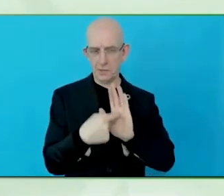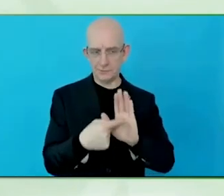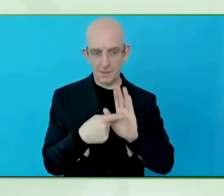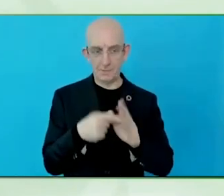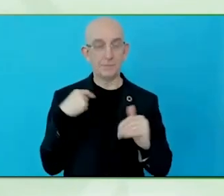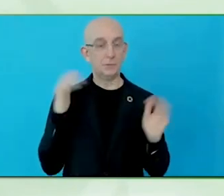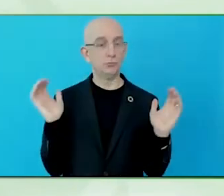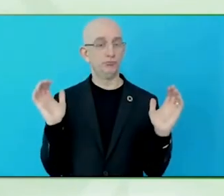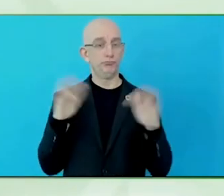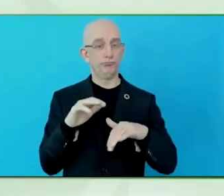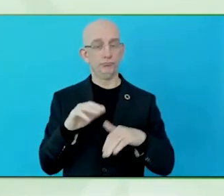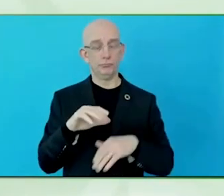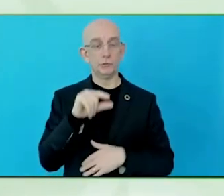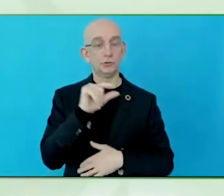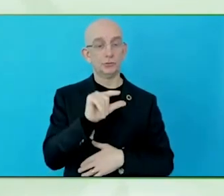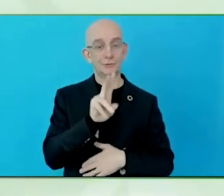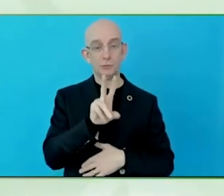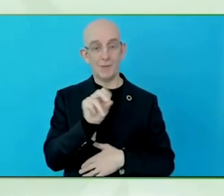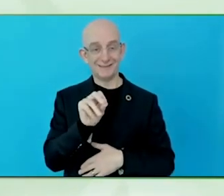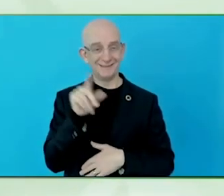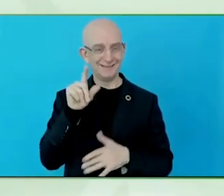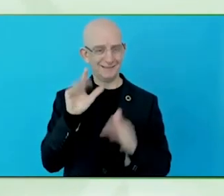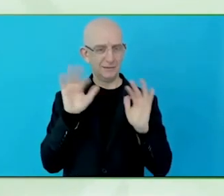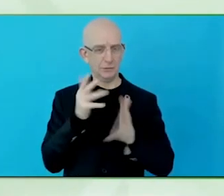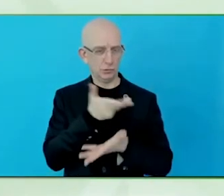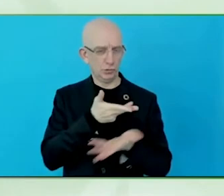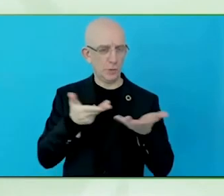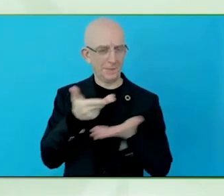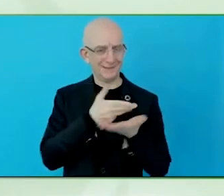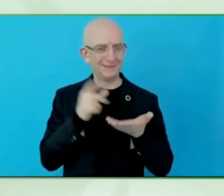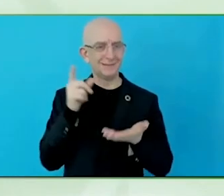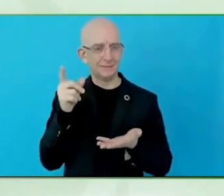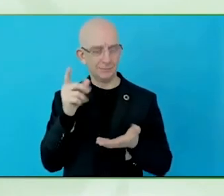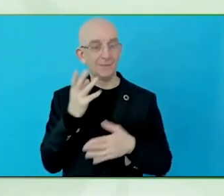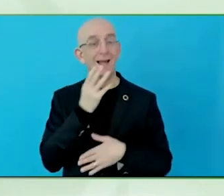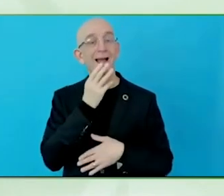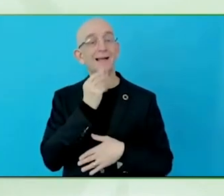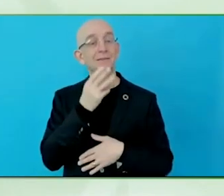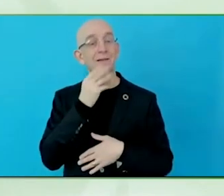Then, she had to go away. In a country like India, the solution would have been done in 20